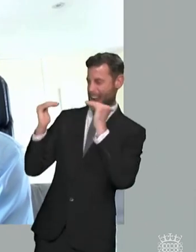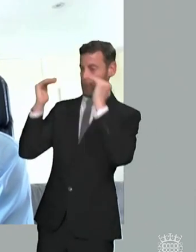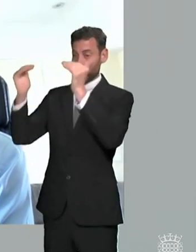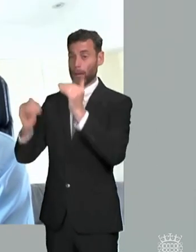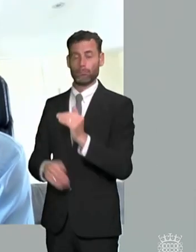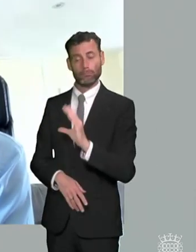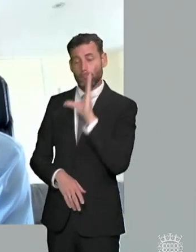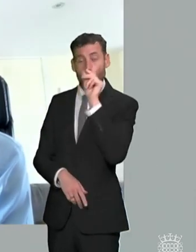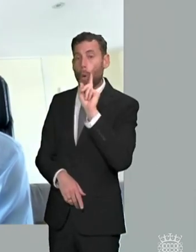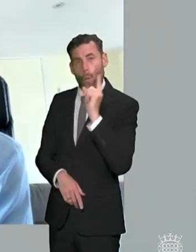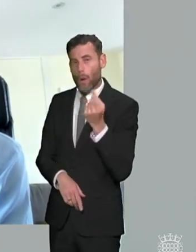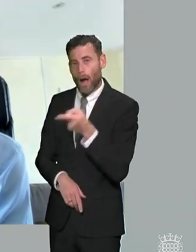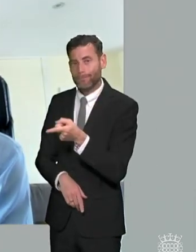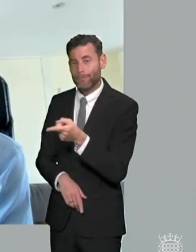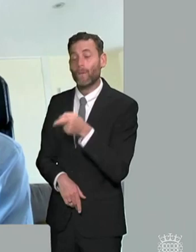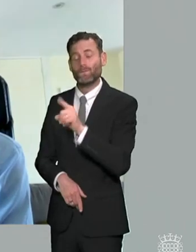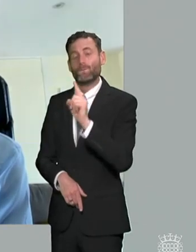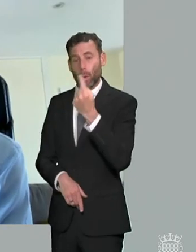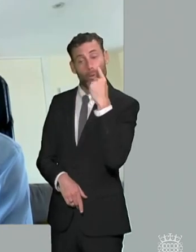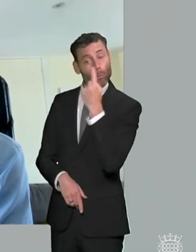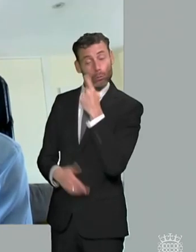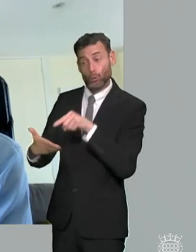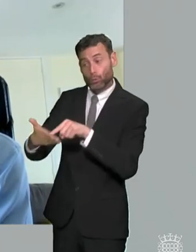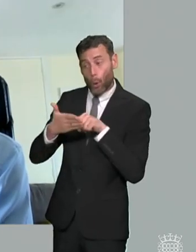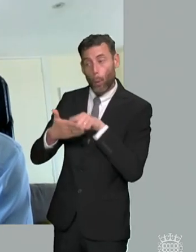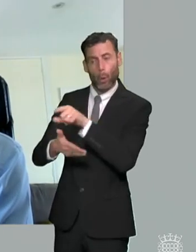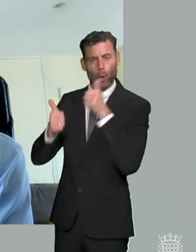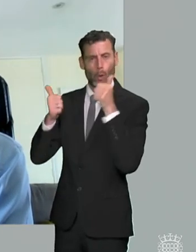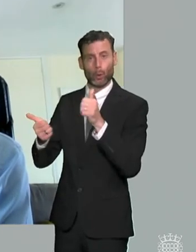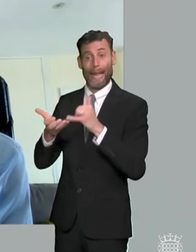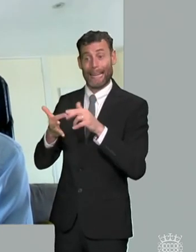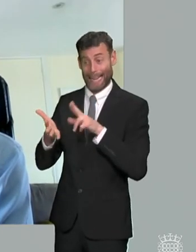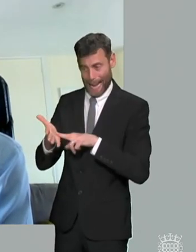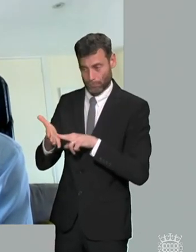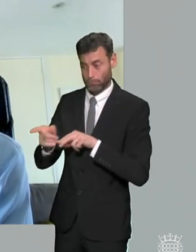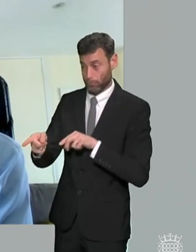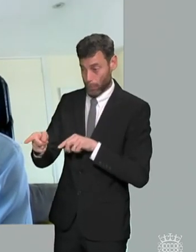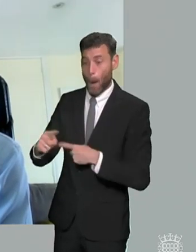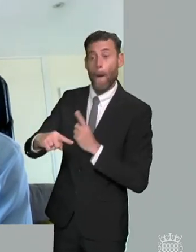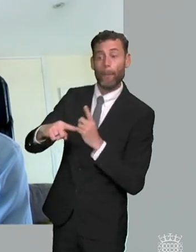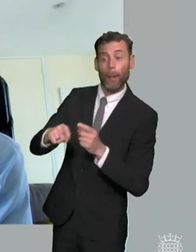thing that we hear a lot is that offset themselves tell us they don't hear the stories from scnd